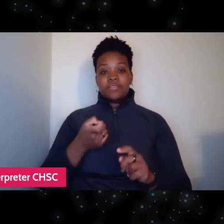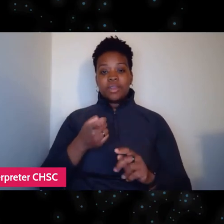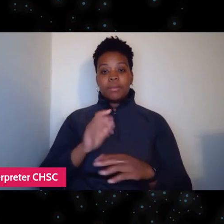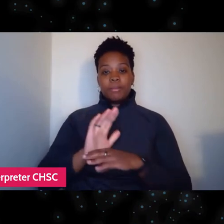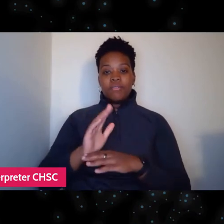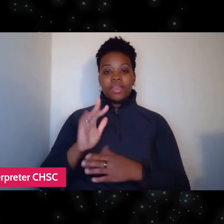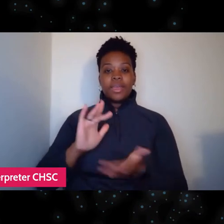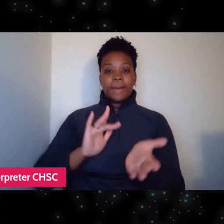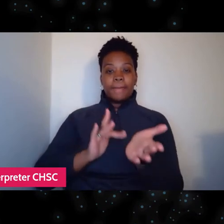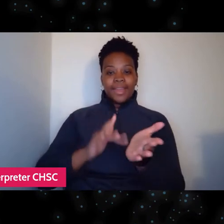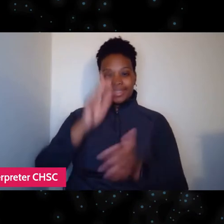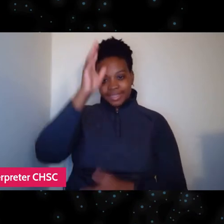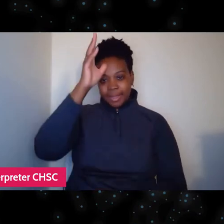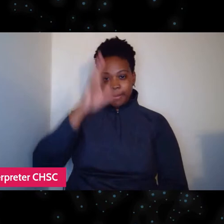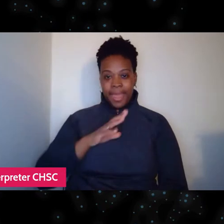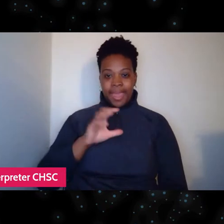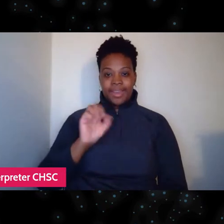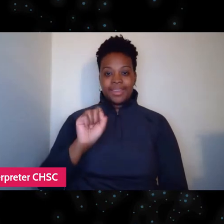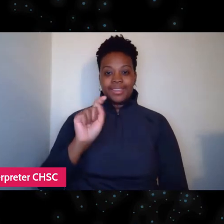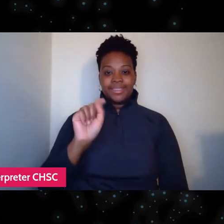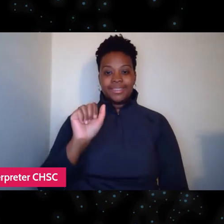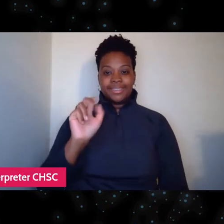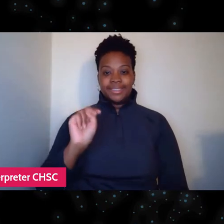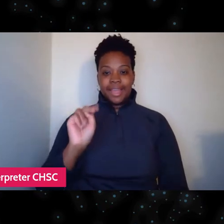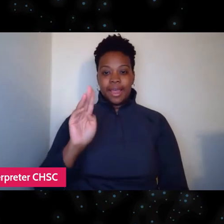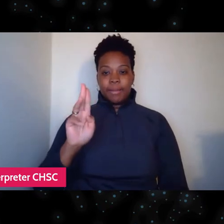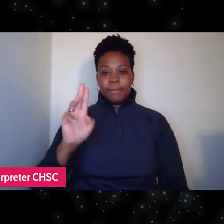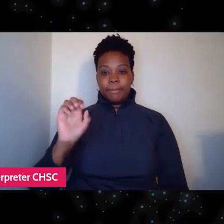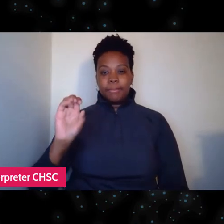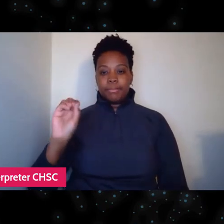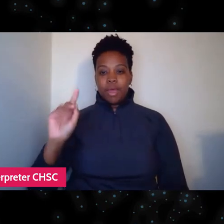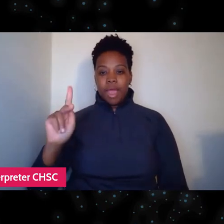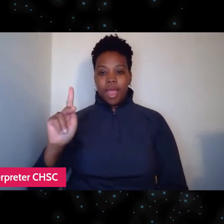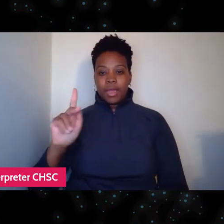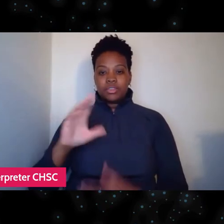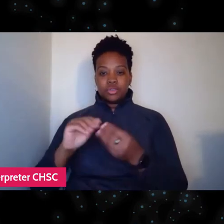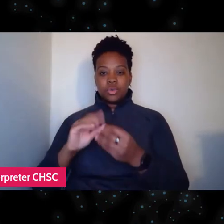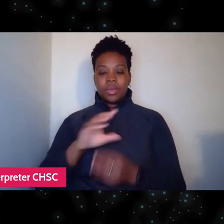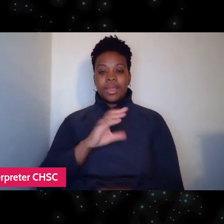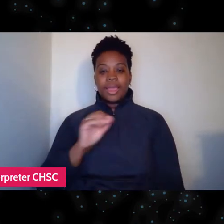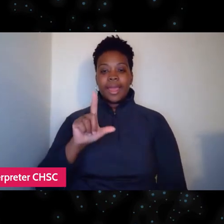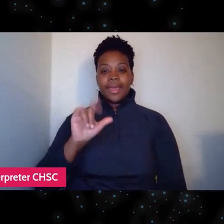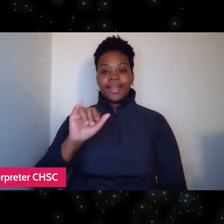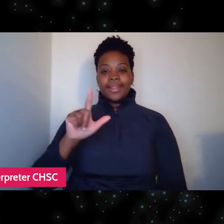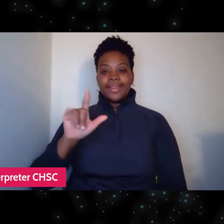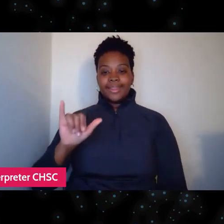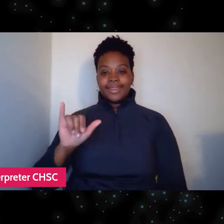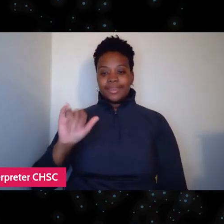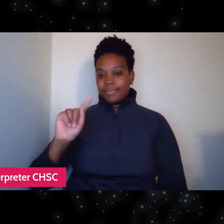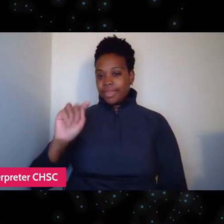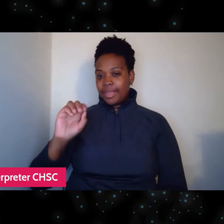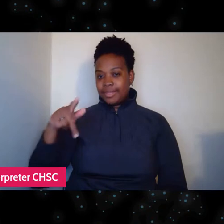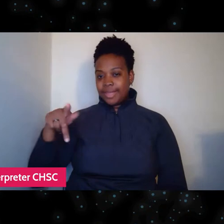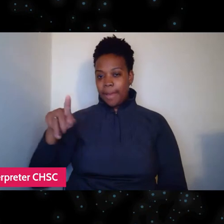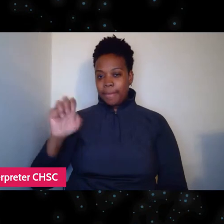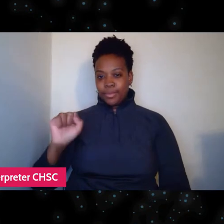"The Stan Brock Story" and "Lily Topples The World." Before we get to our first segment,